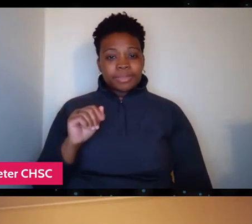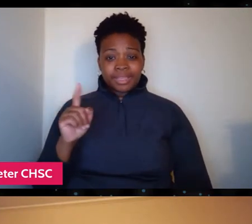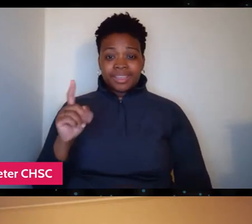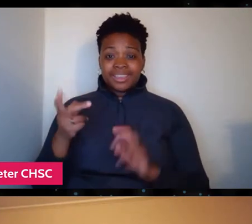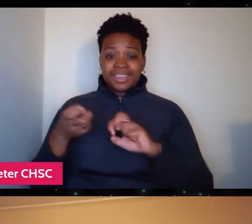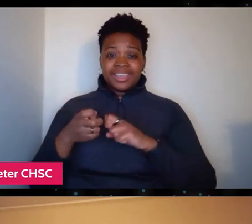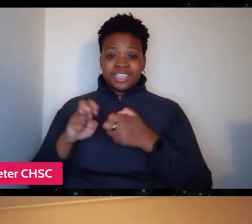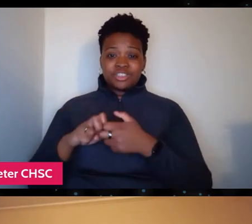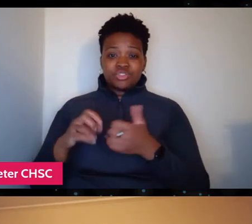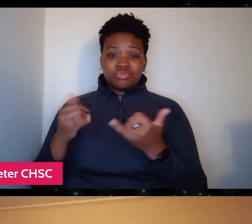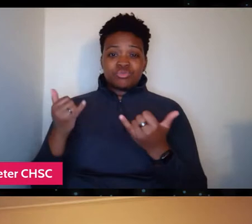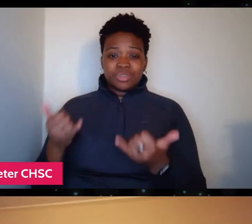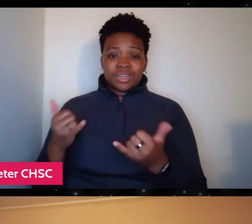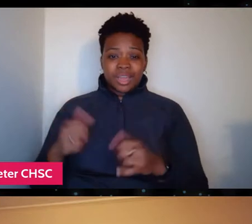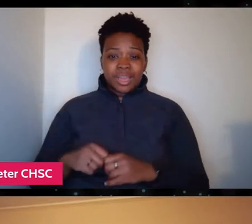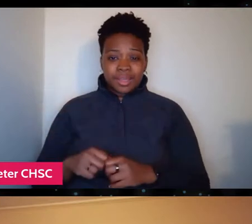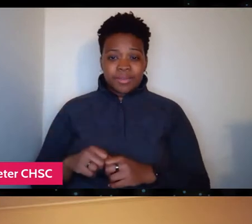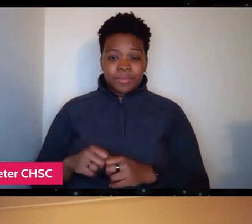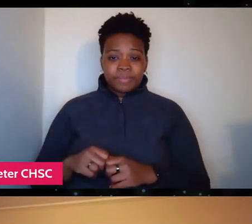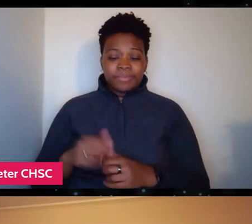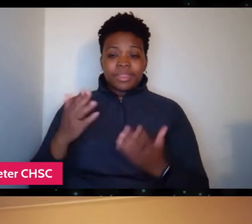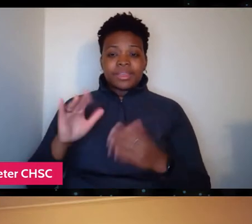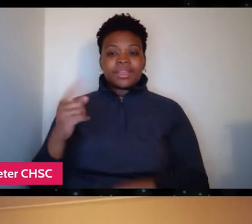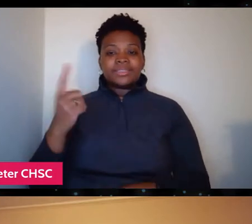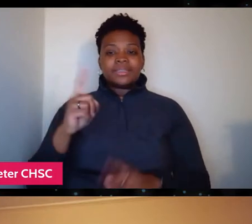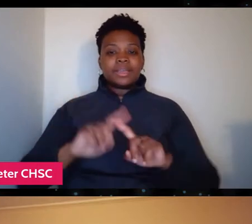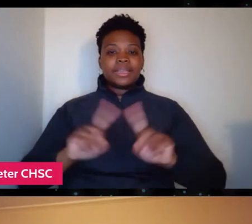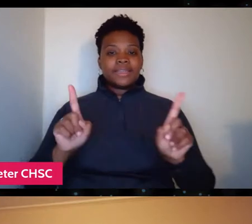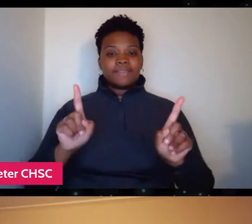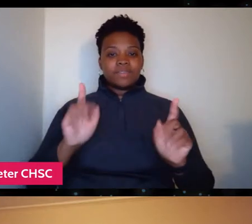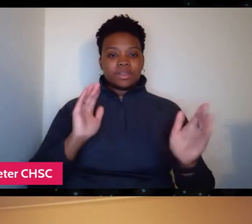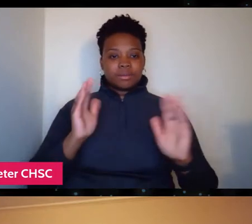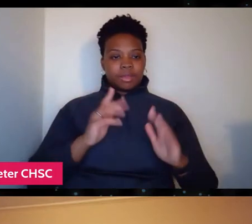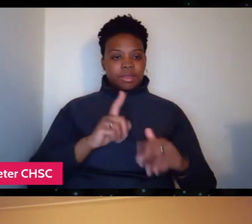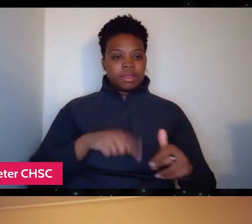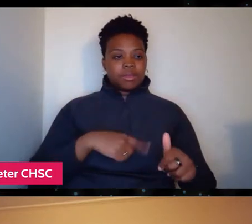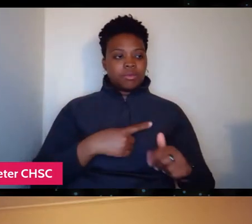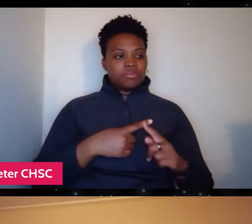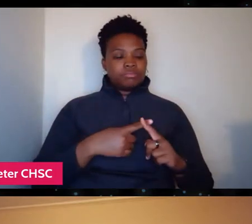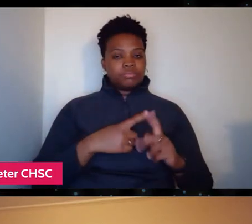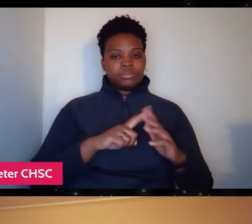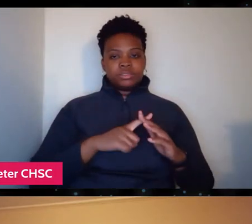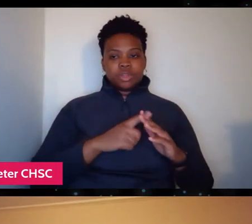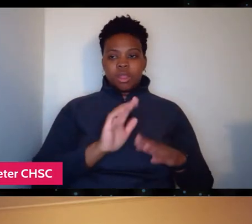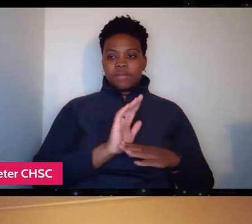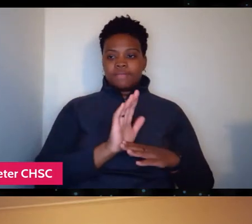Maybe that's something that's different from when we started filming in 2012.